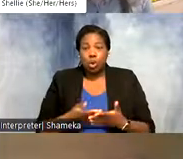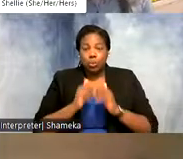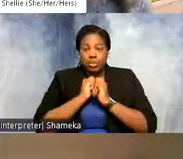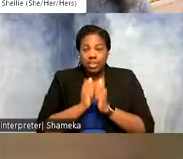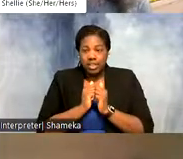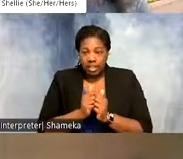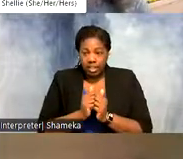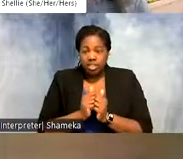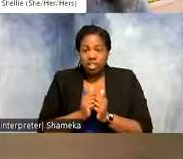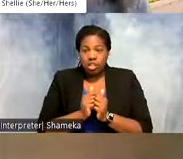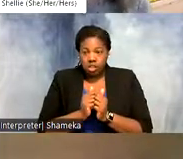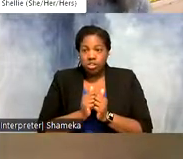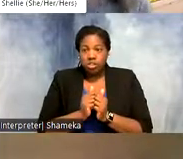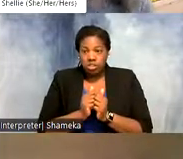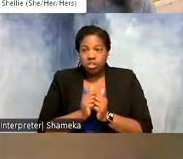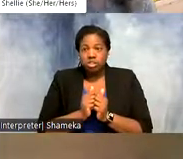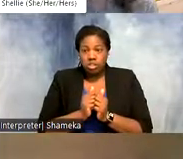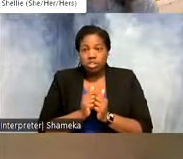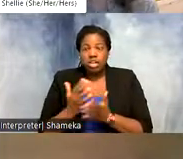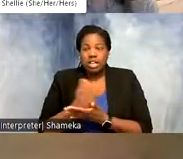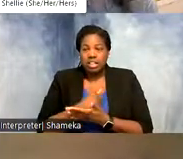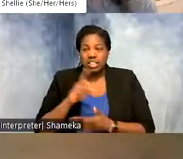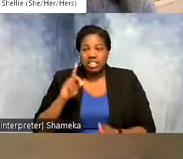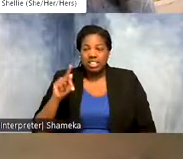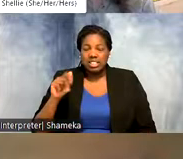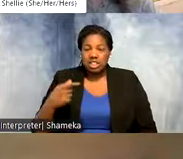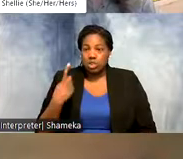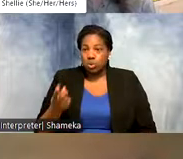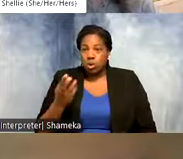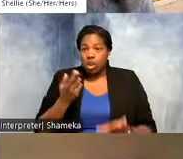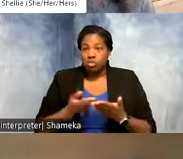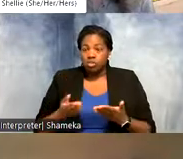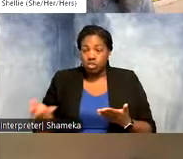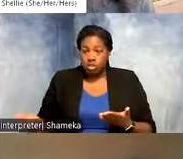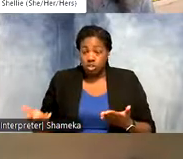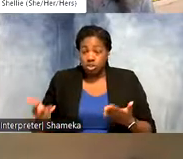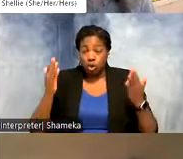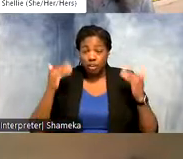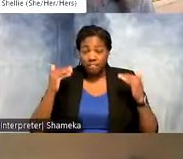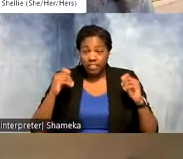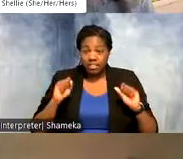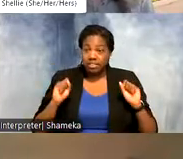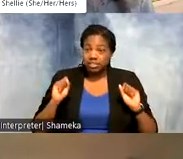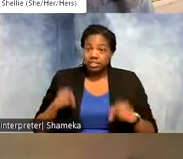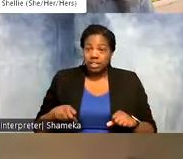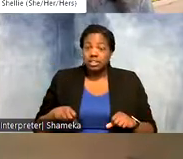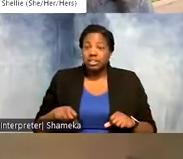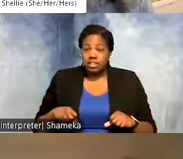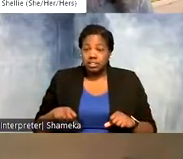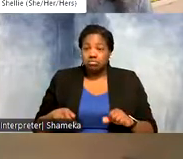to to aggregate that data into one resource with the hope of being able to identify conservation